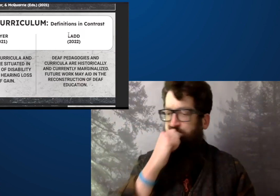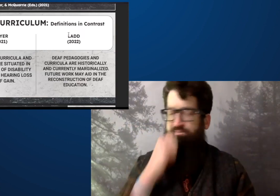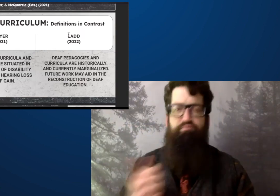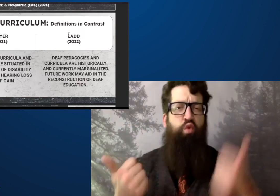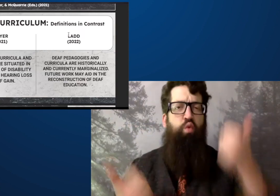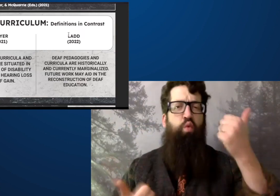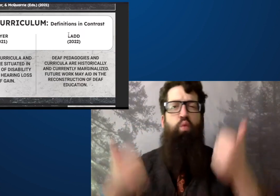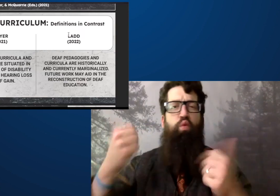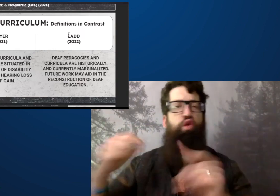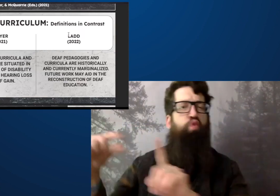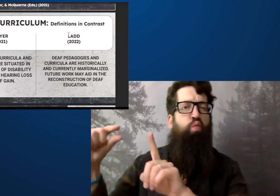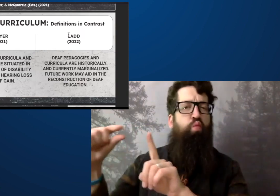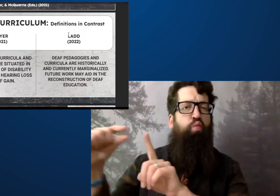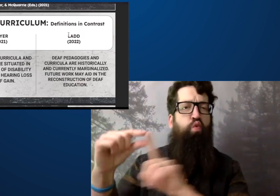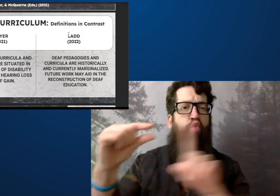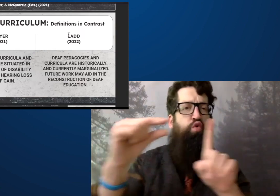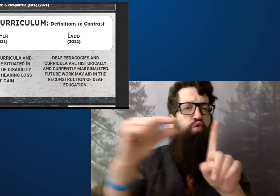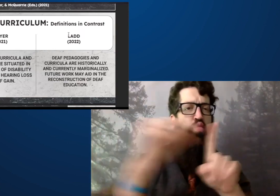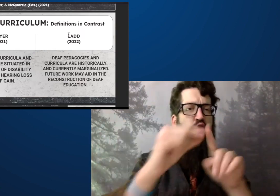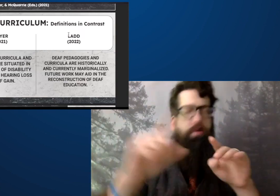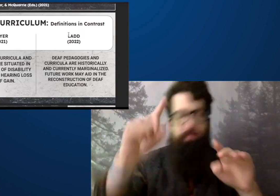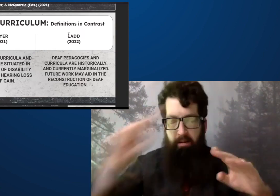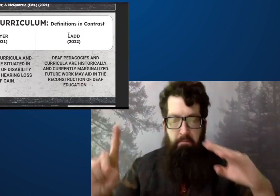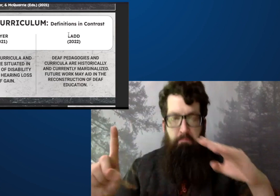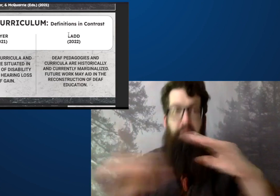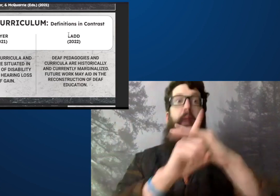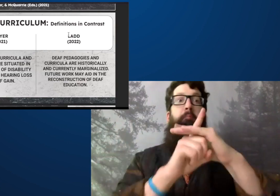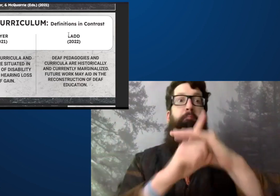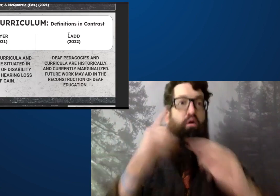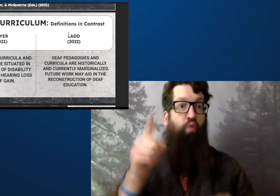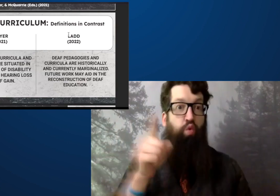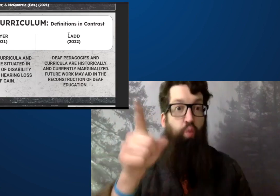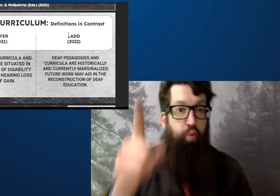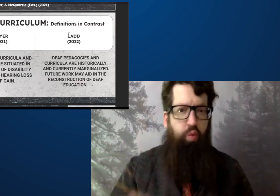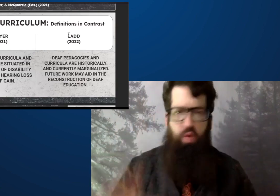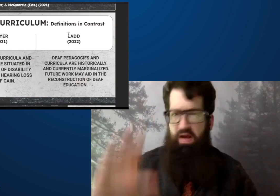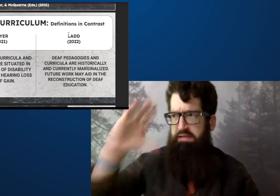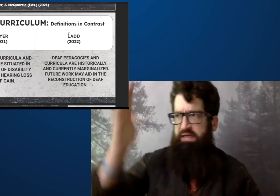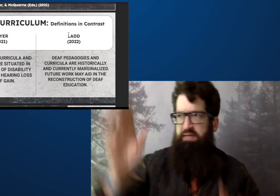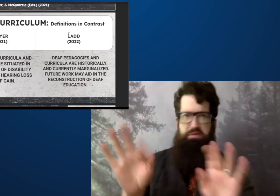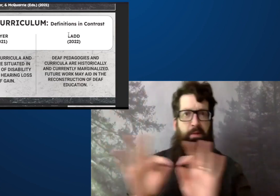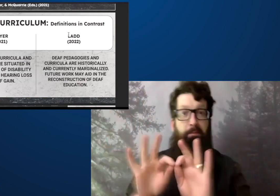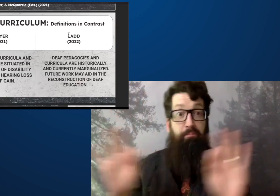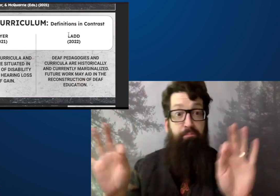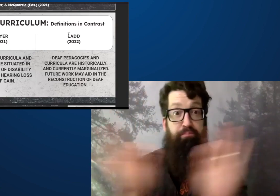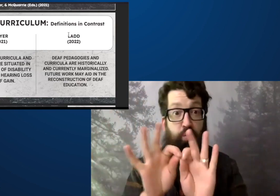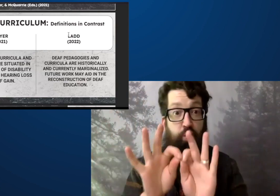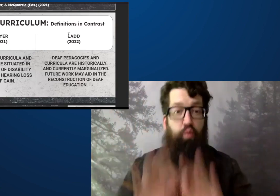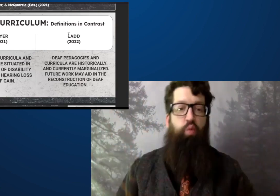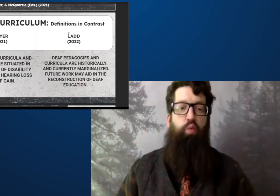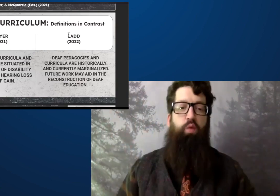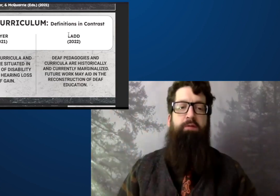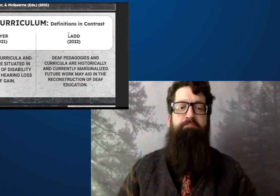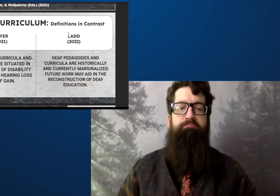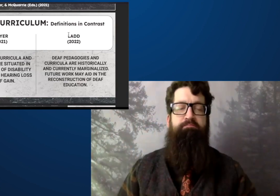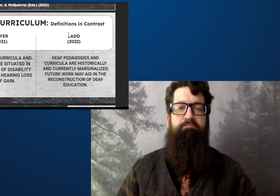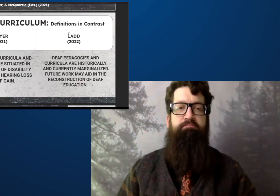These are the last two authors and definitions. And for you, which words stand out?